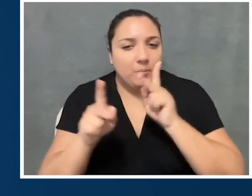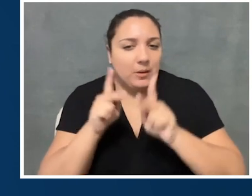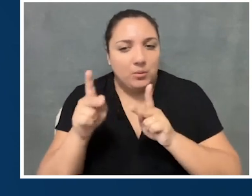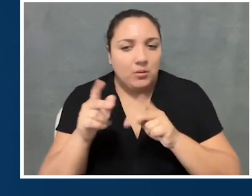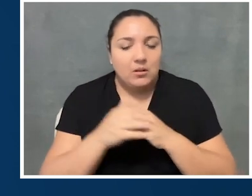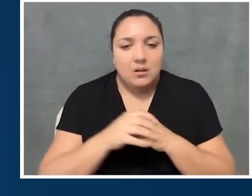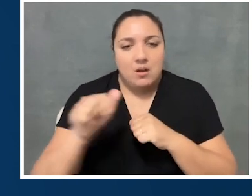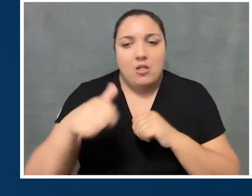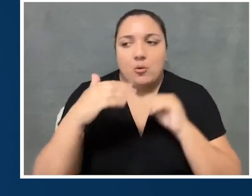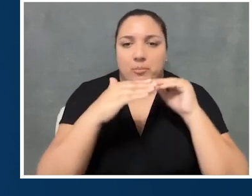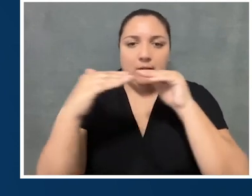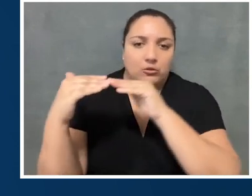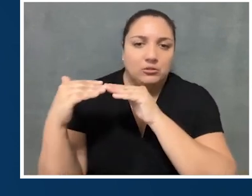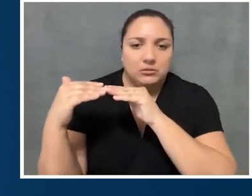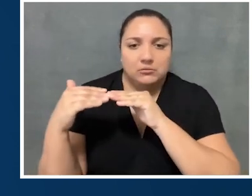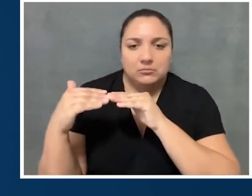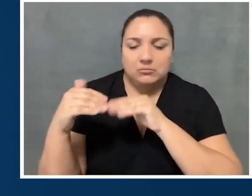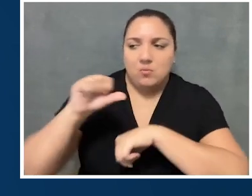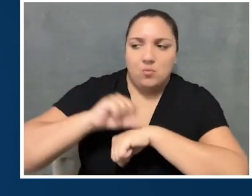with other folks, you know, other peers doing this work.